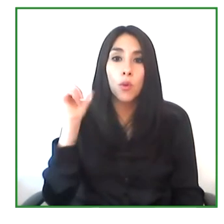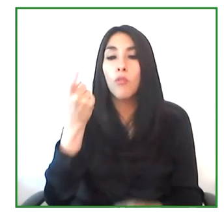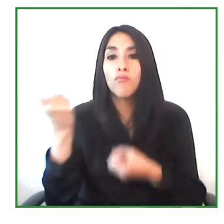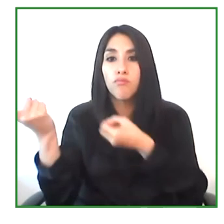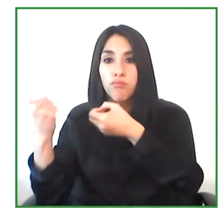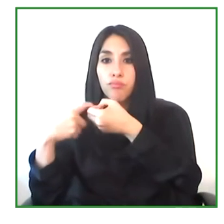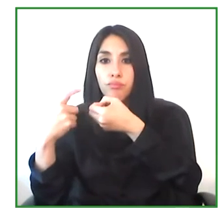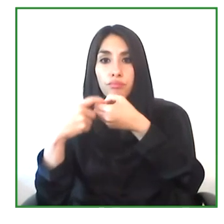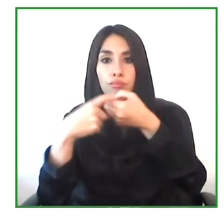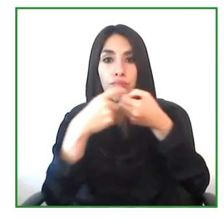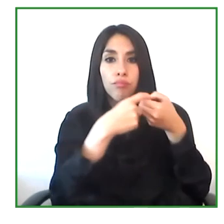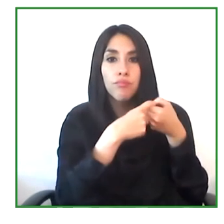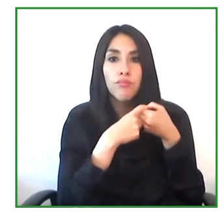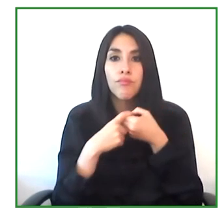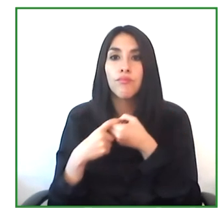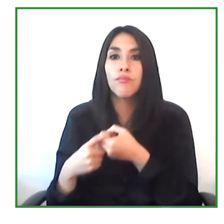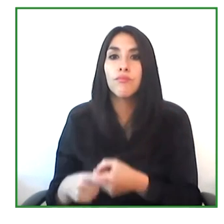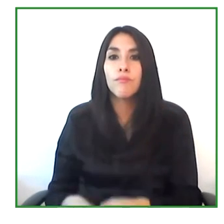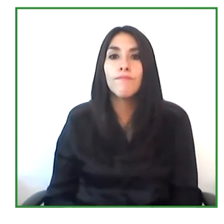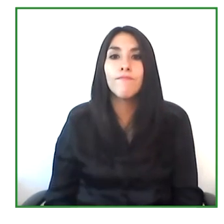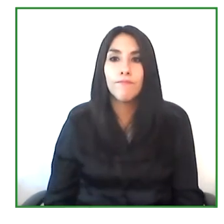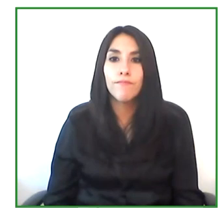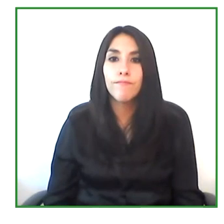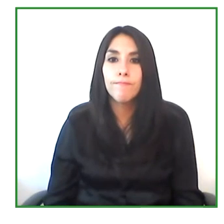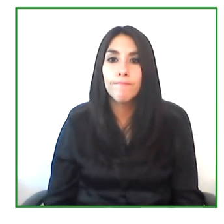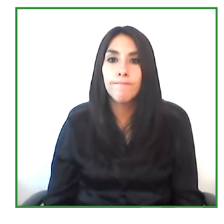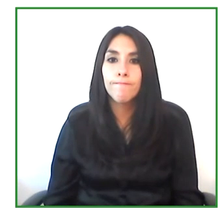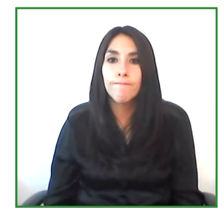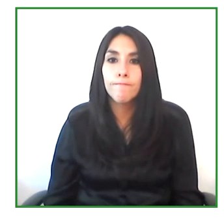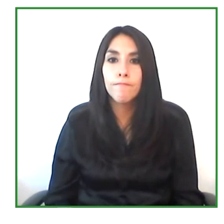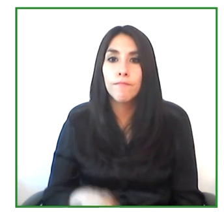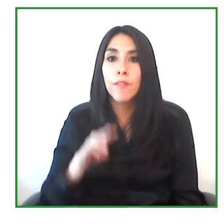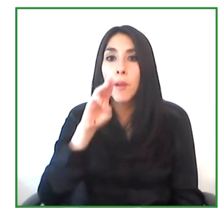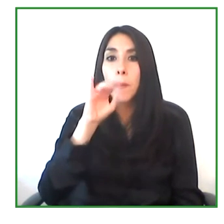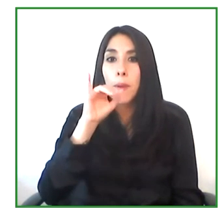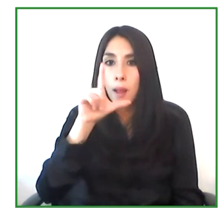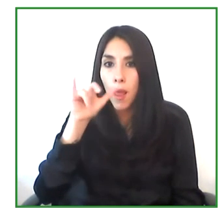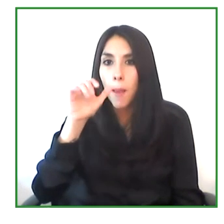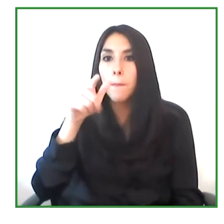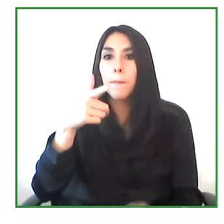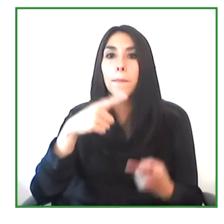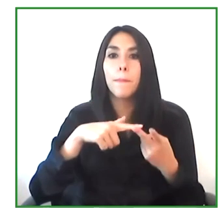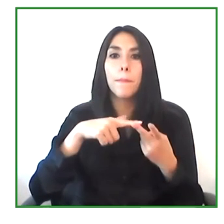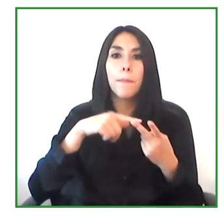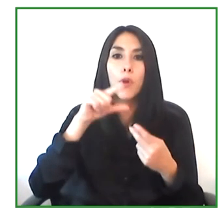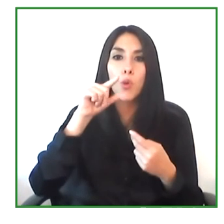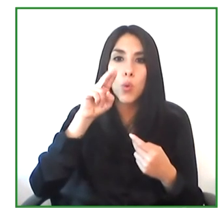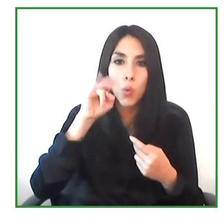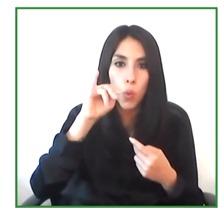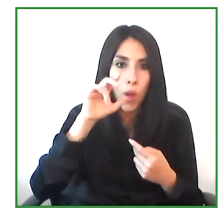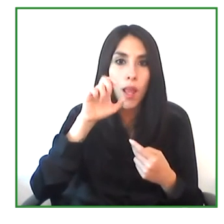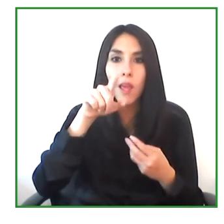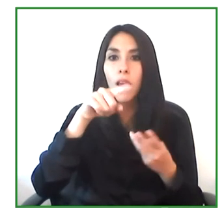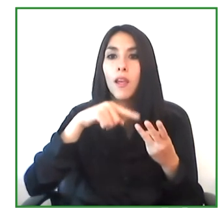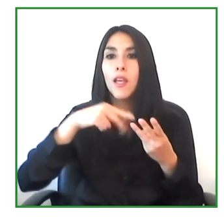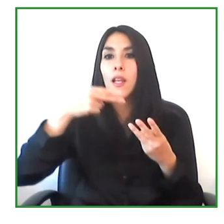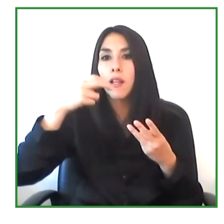Alejandra, Williams, Guilherme and Paloma, who is here with me. I'm so delighted to share with her this a moment.